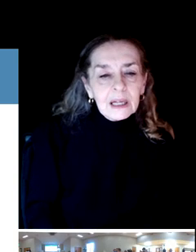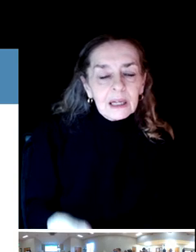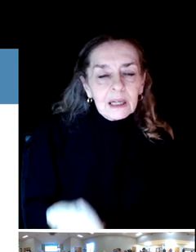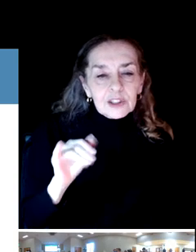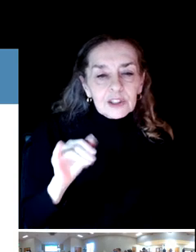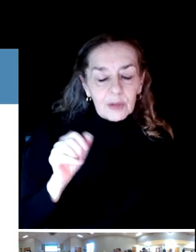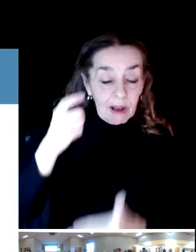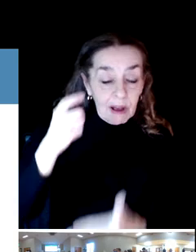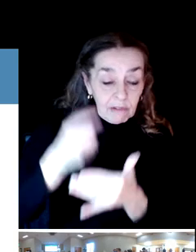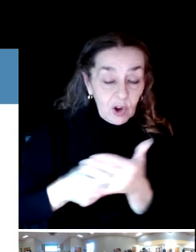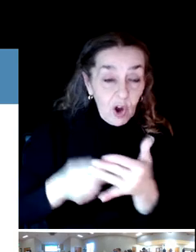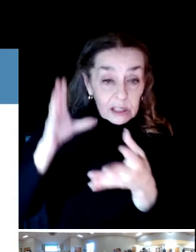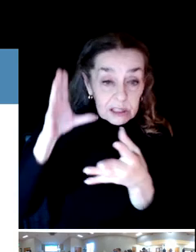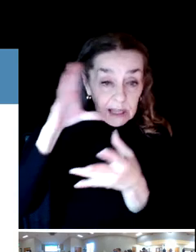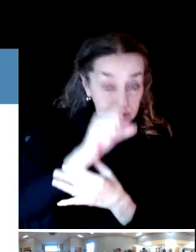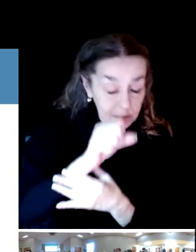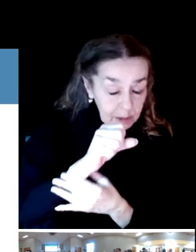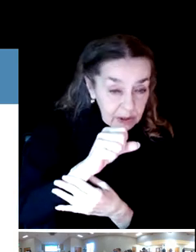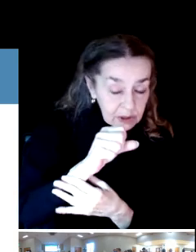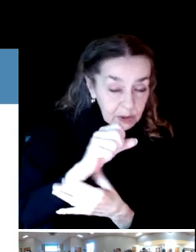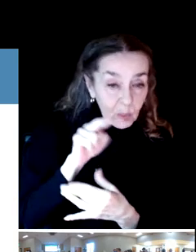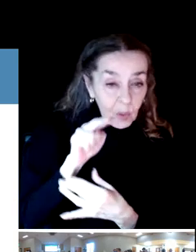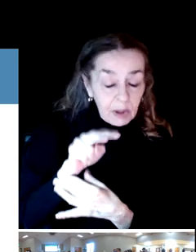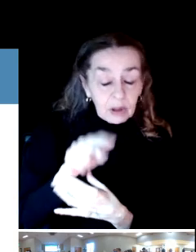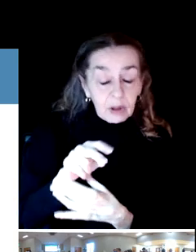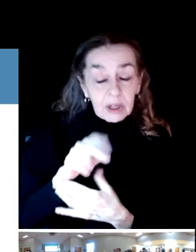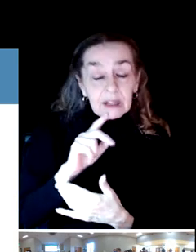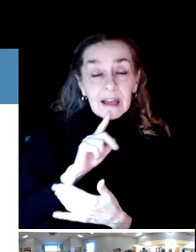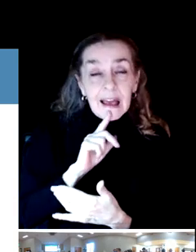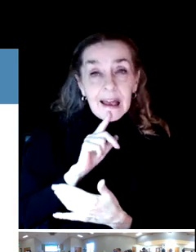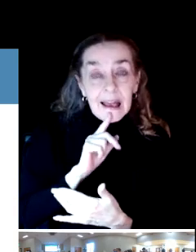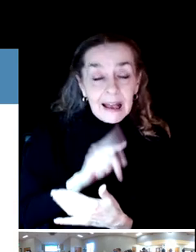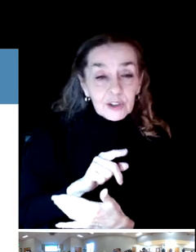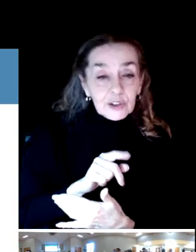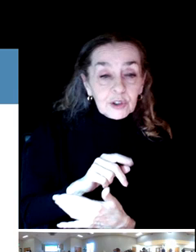and we'll look at both the actual capital cost for improvements.